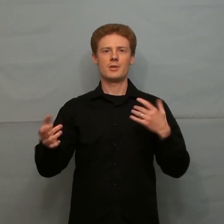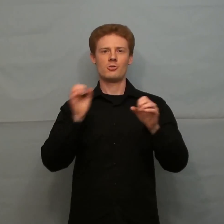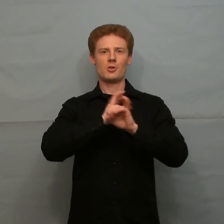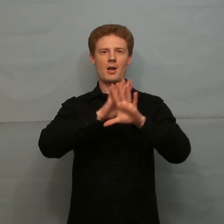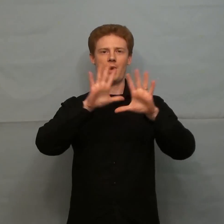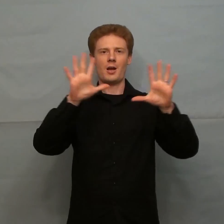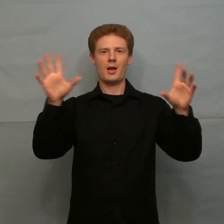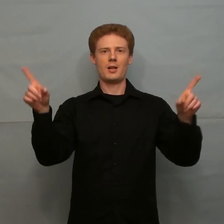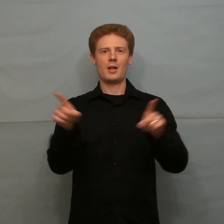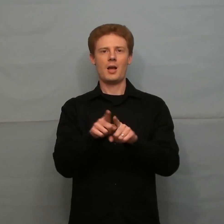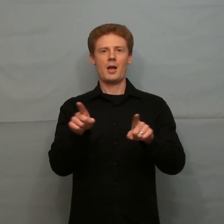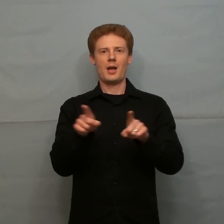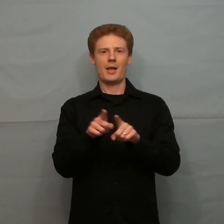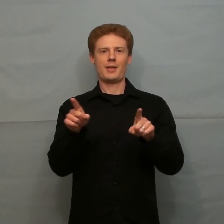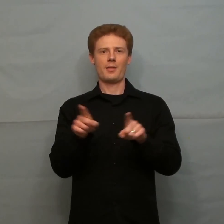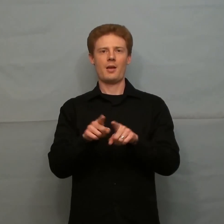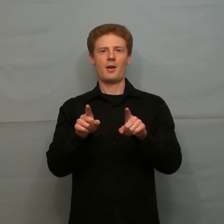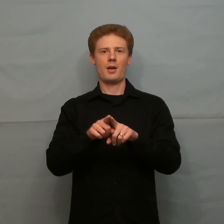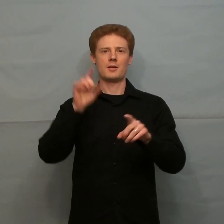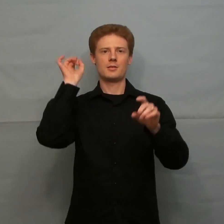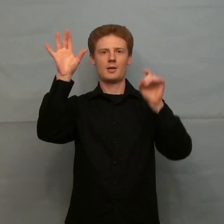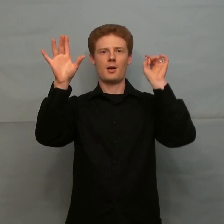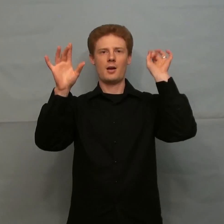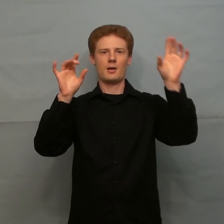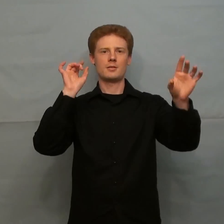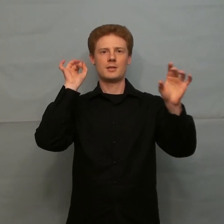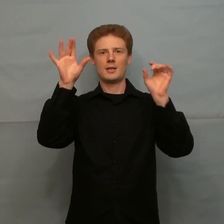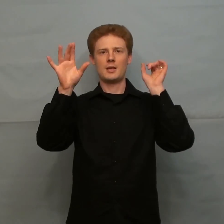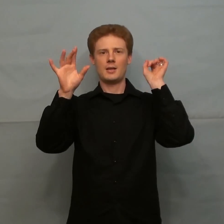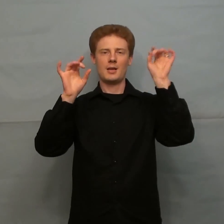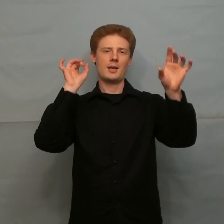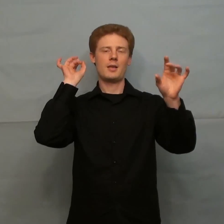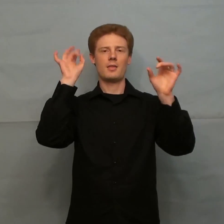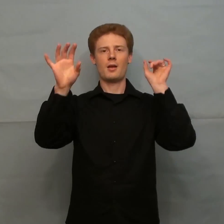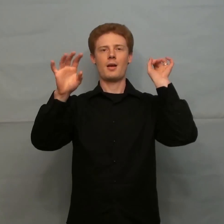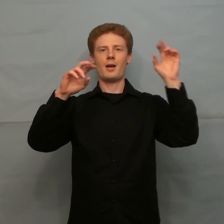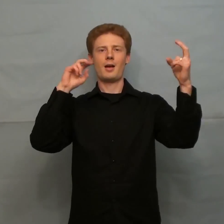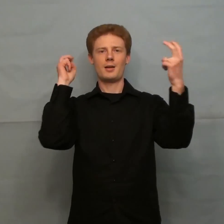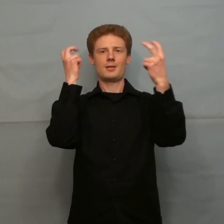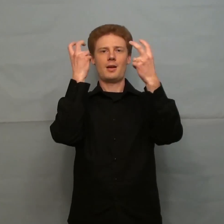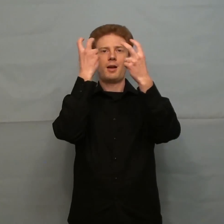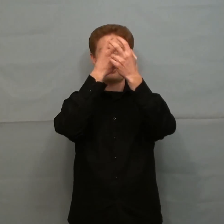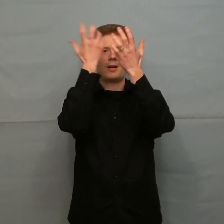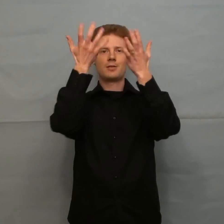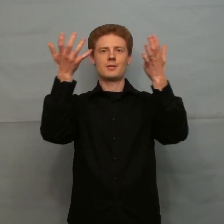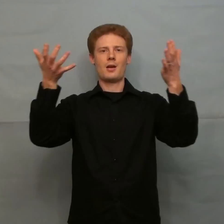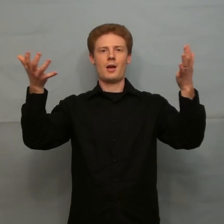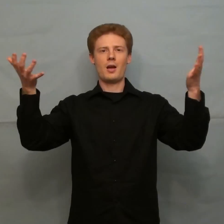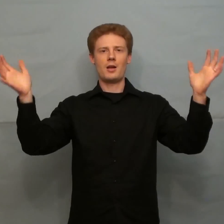Shine like the stars in the dark sky Shine same stars dark sky